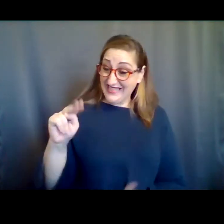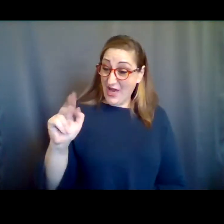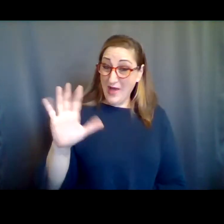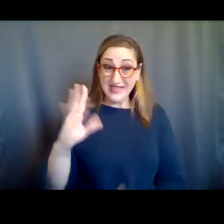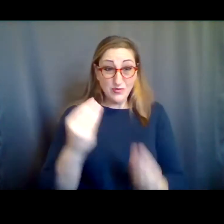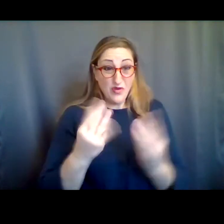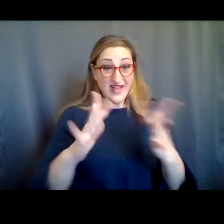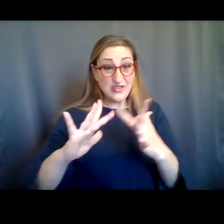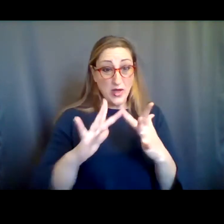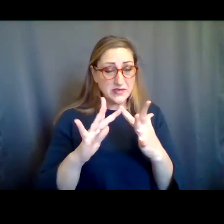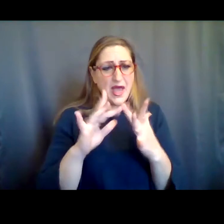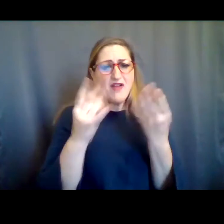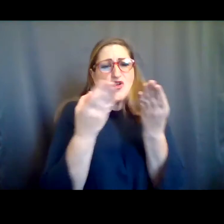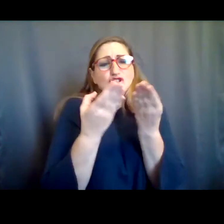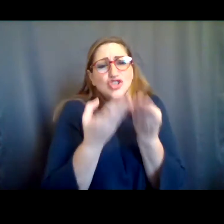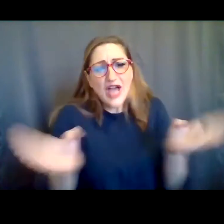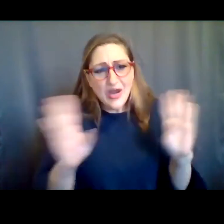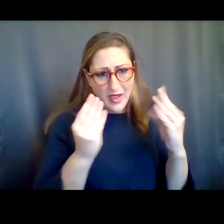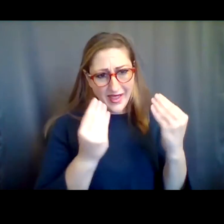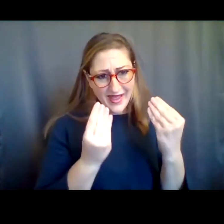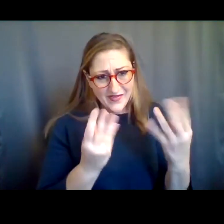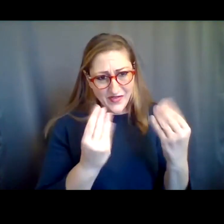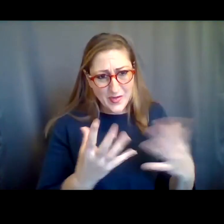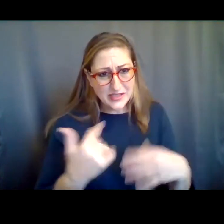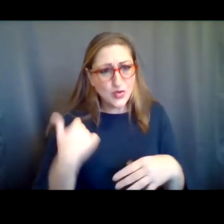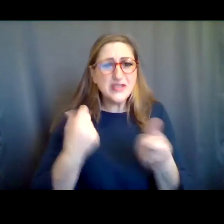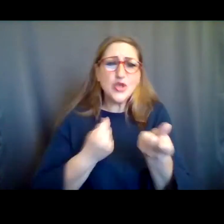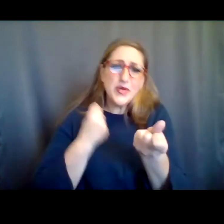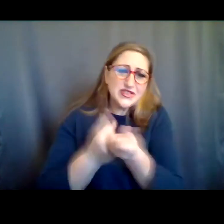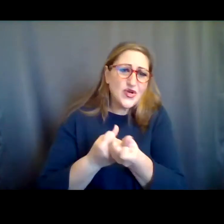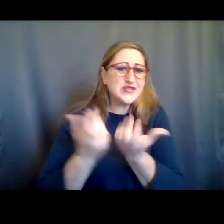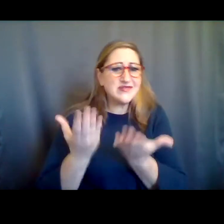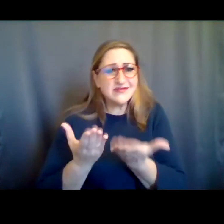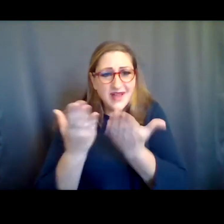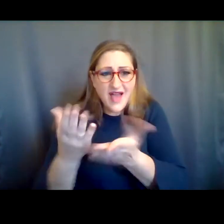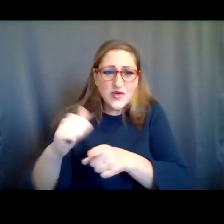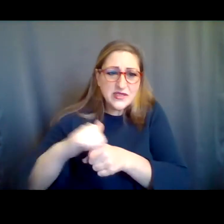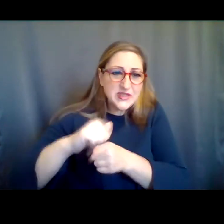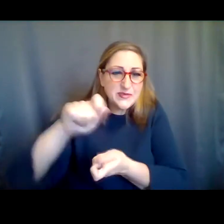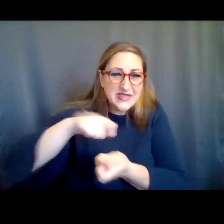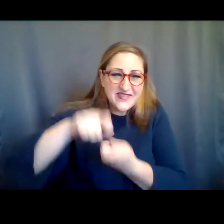informational purposes for the dance sector. We don't necessarily endorse recommendations or practices of specific organizations